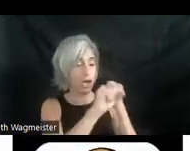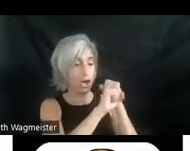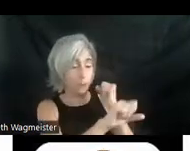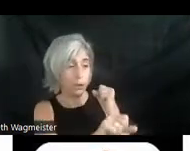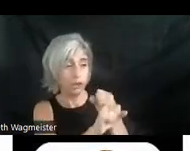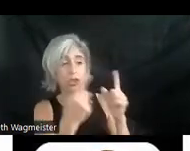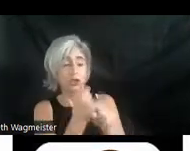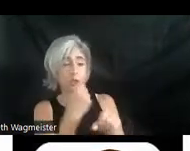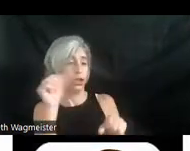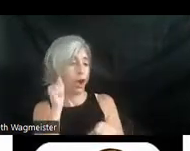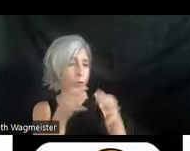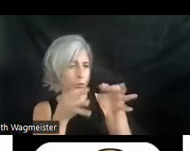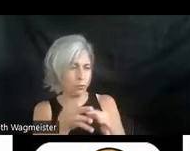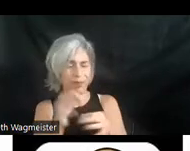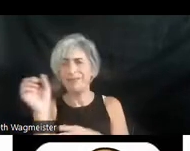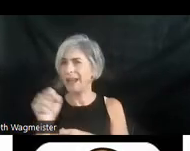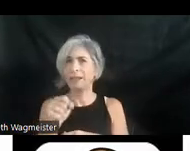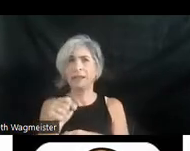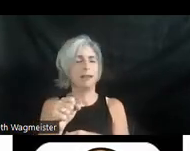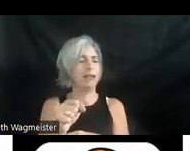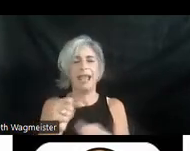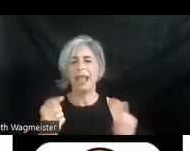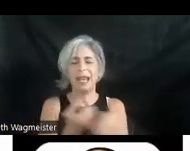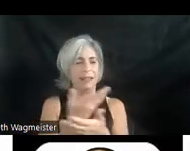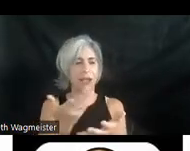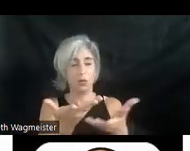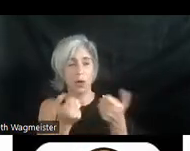description. So I would, like anything else, you want to get a little training behind you